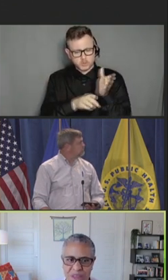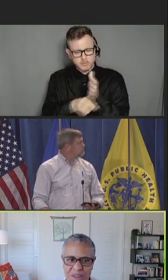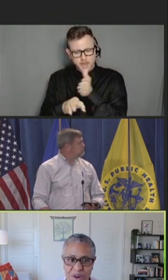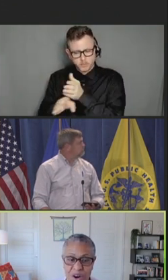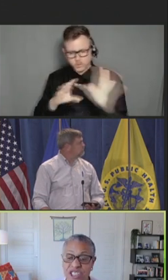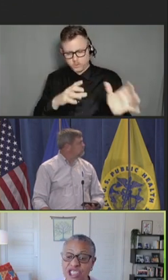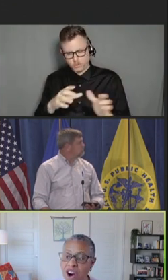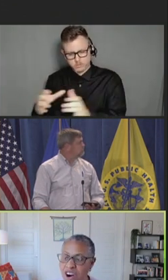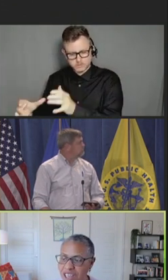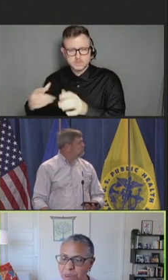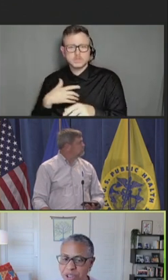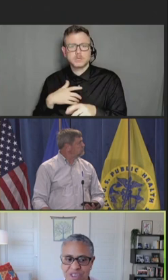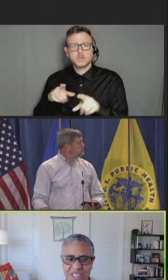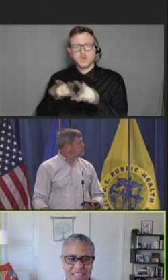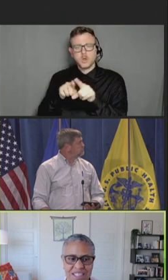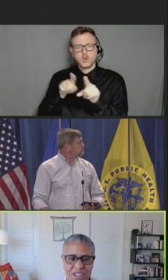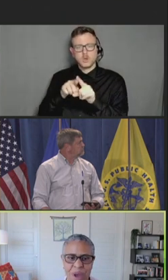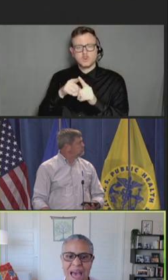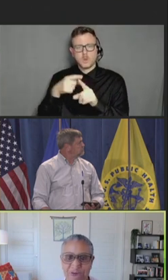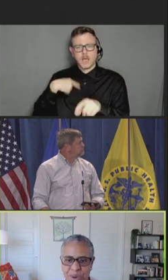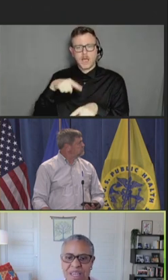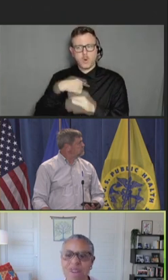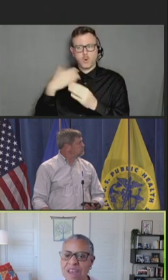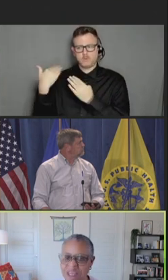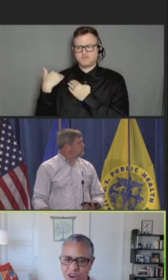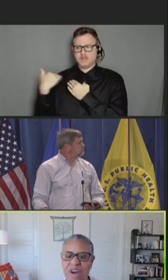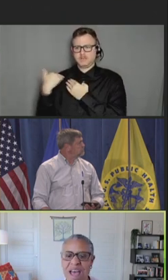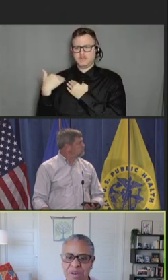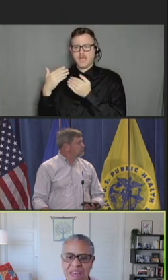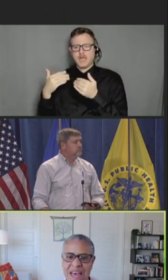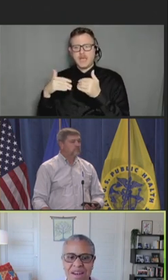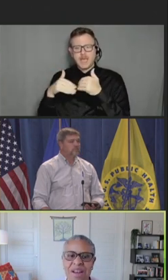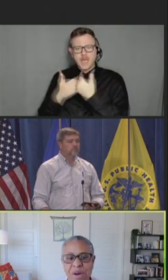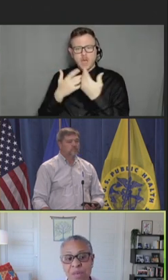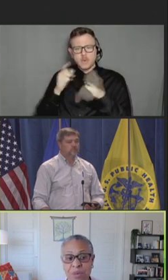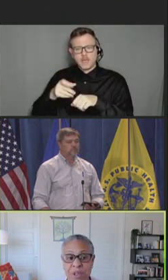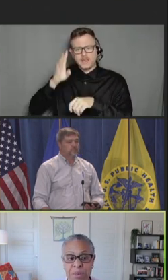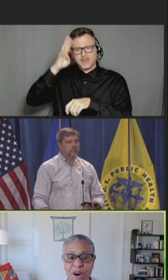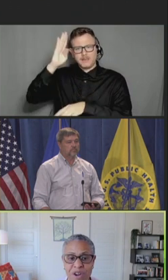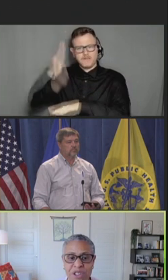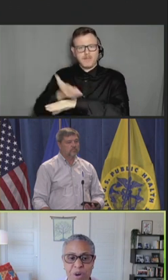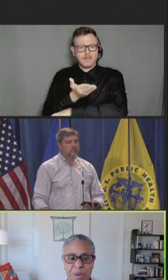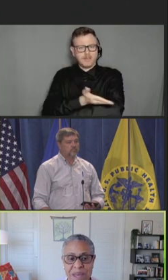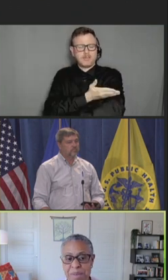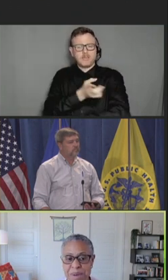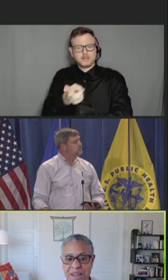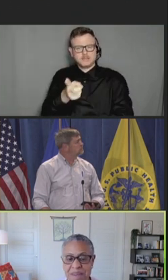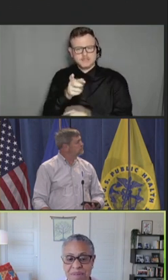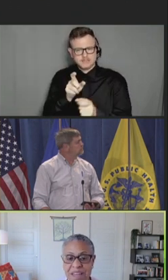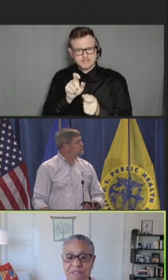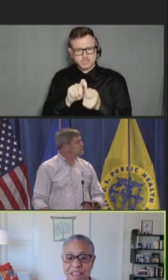our charge, which really gets to how to innovate around that, which in part also may be innovate